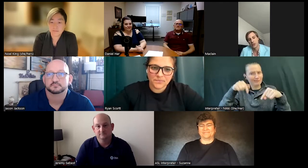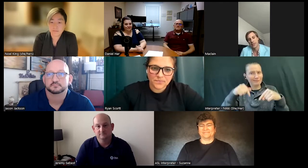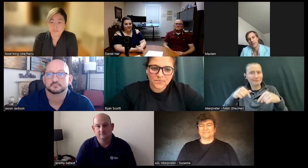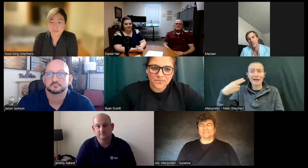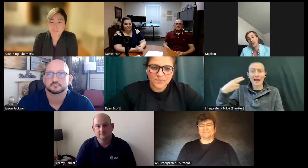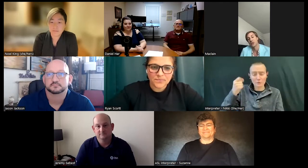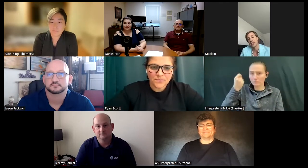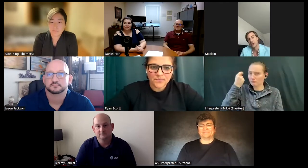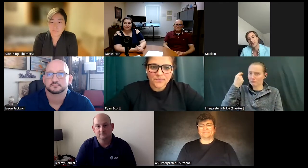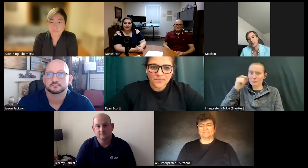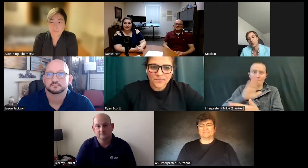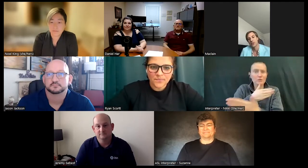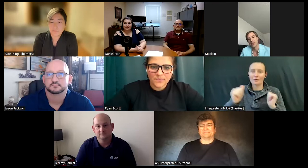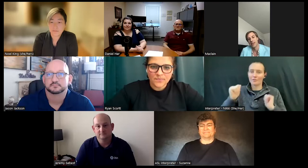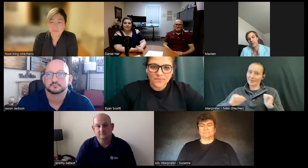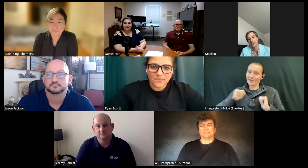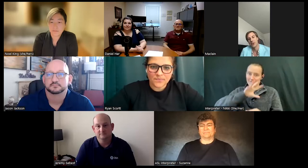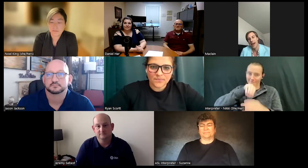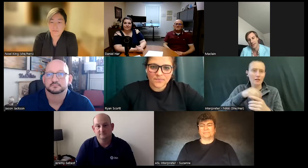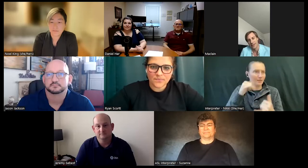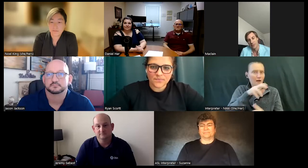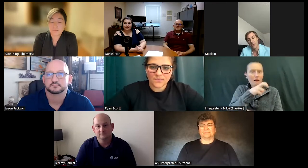school I did a lot of musical theater which then led me into acting and